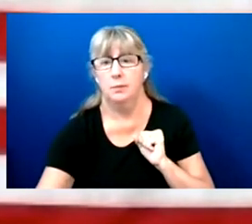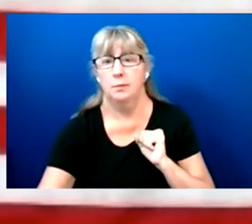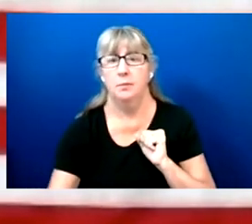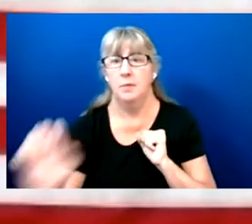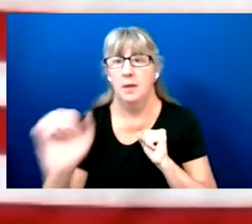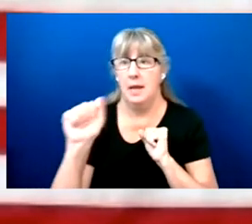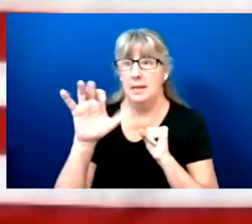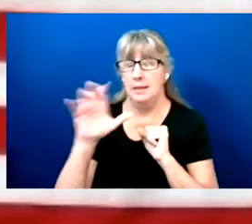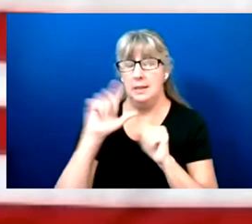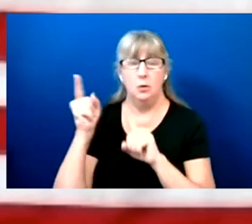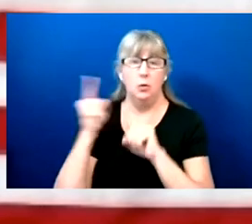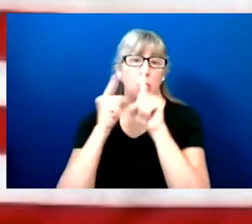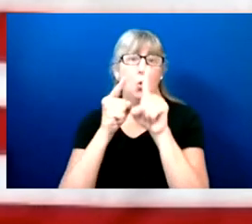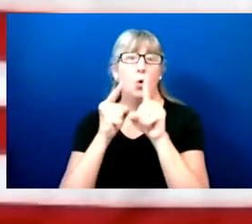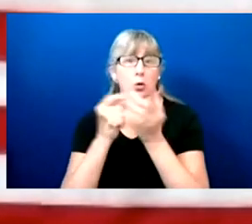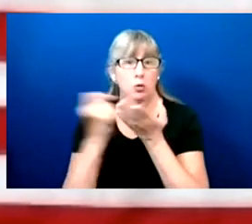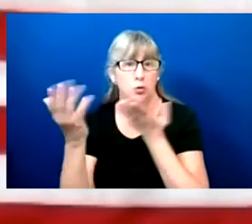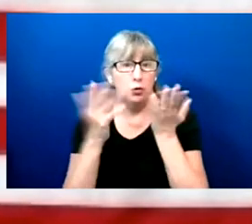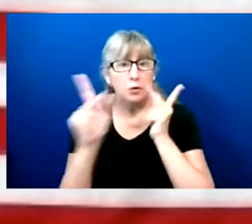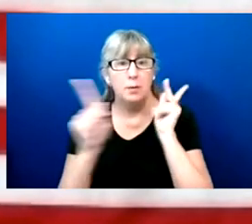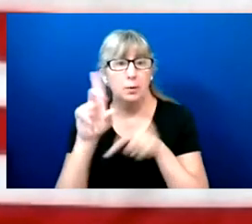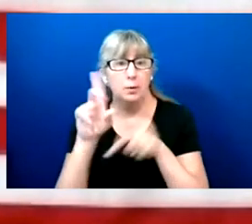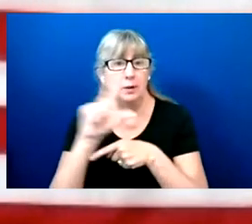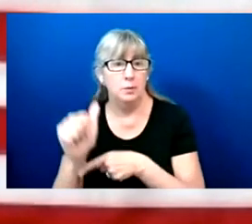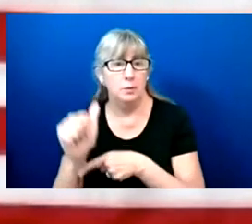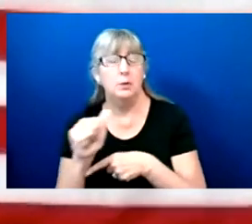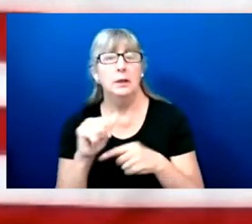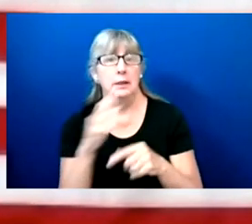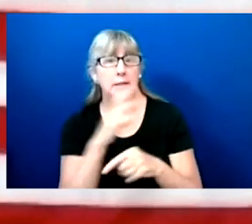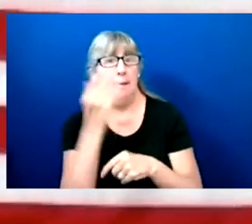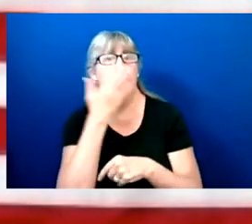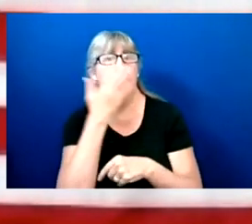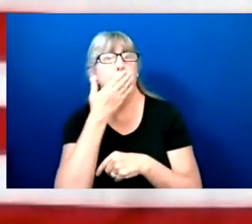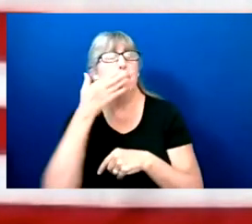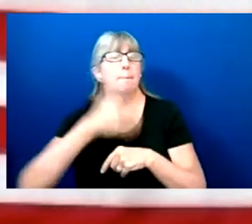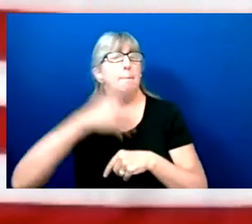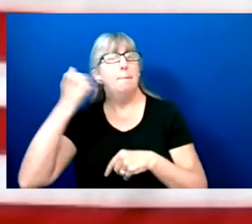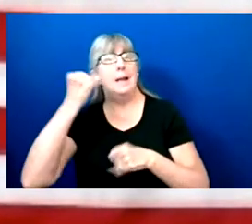as they implement best practices. We wanna be a partner with you on this.